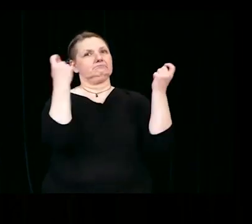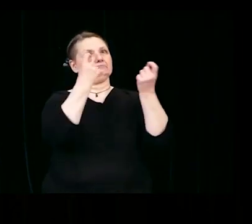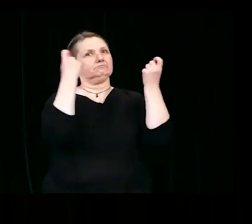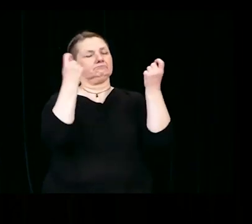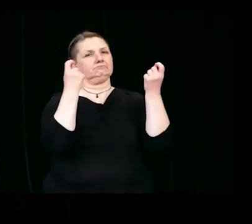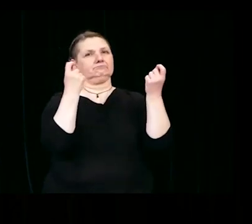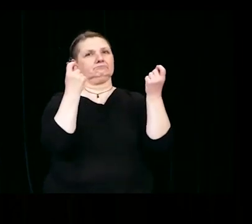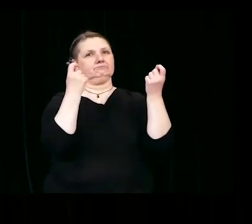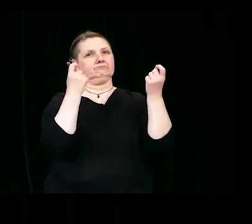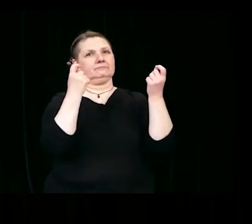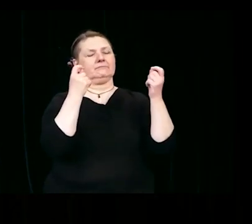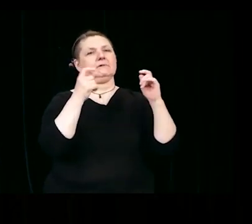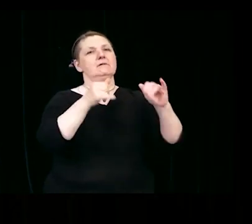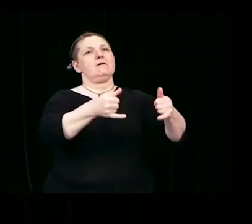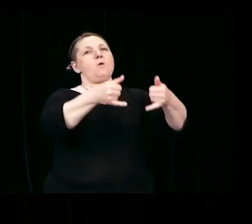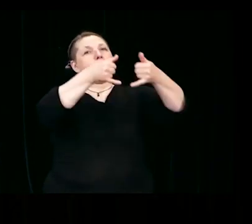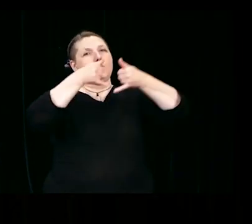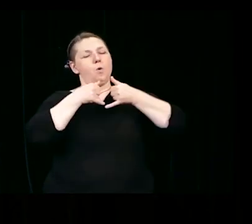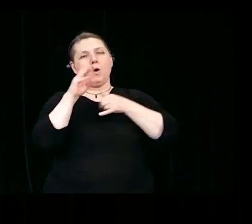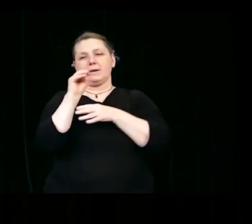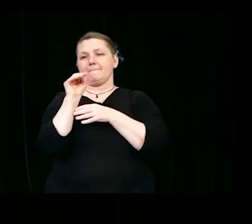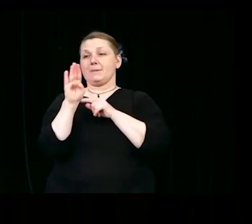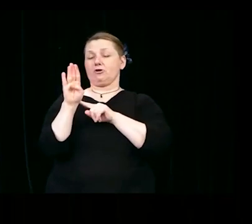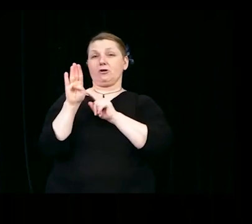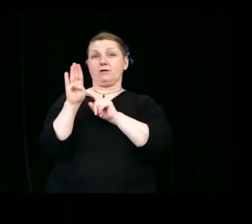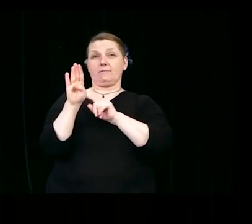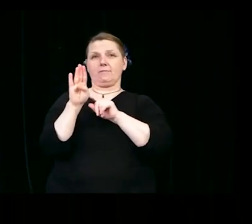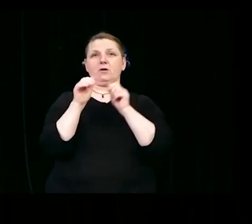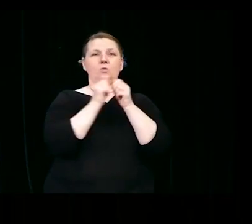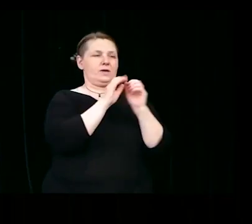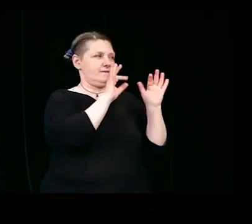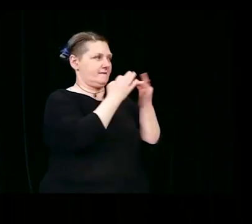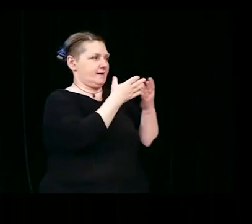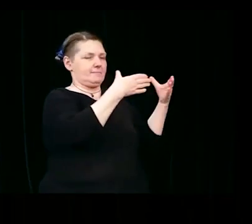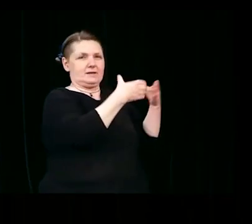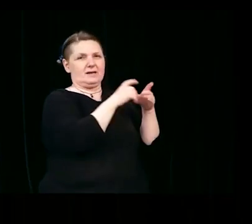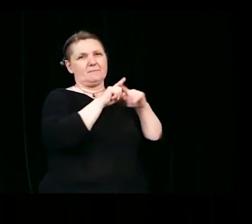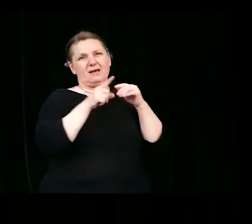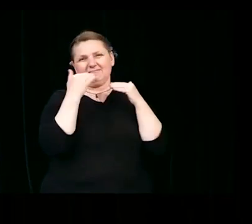teaching award with my nuclear family only with limited fanfare.